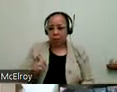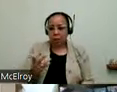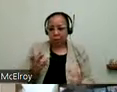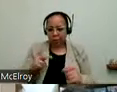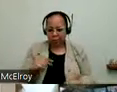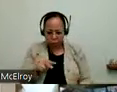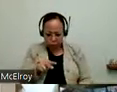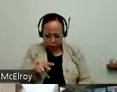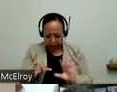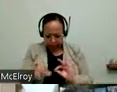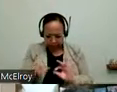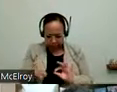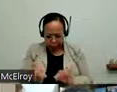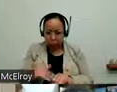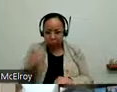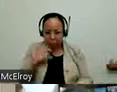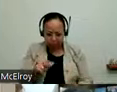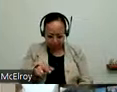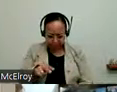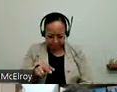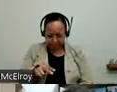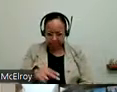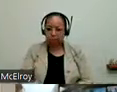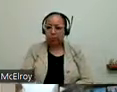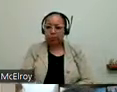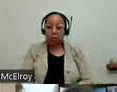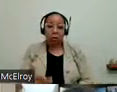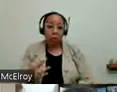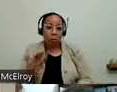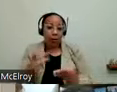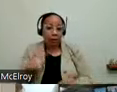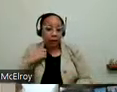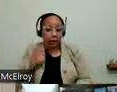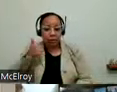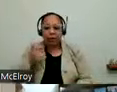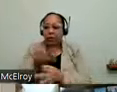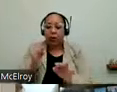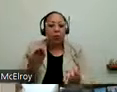them on the phone. Or amplification. It doesn't matter if you live in the